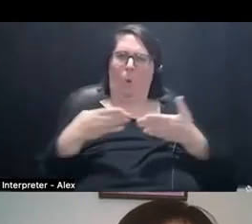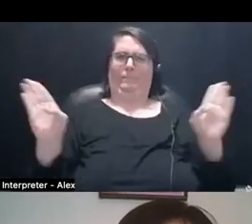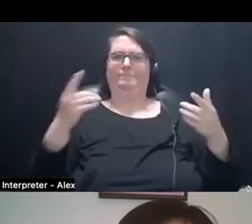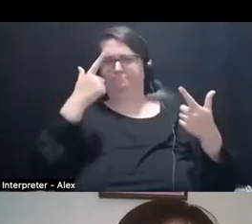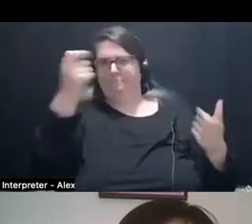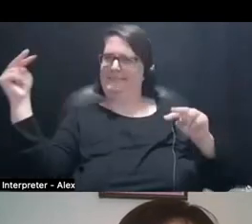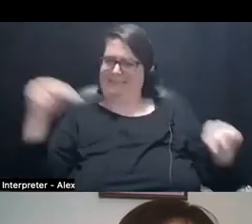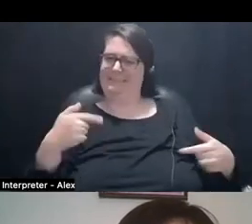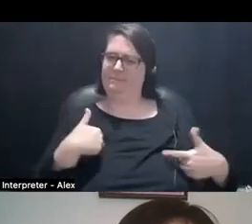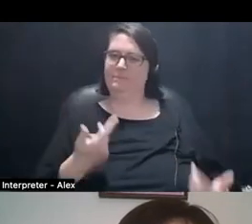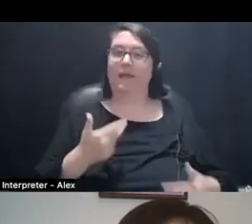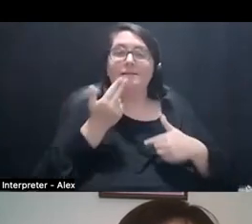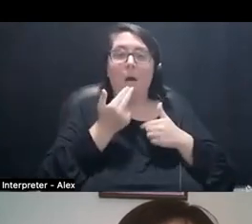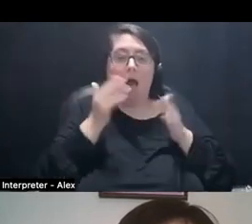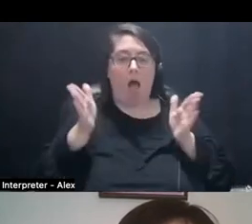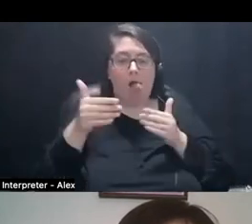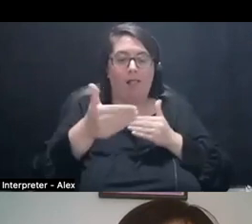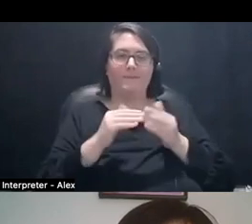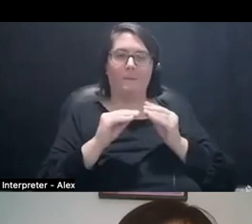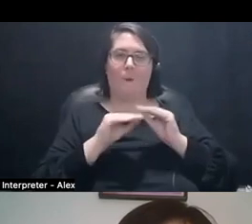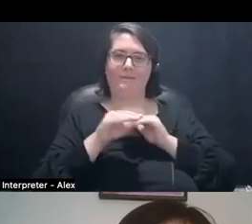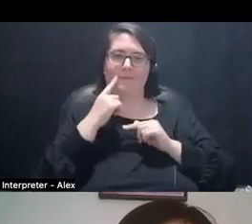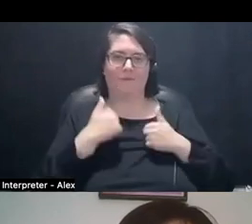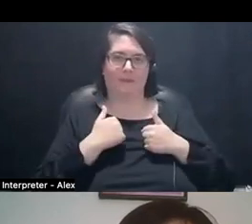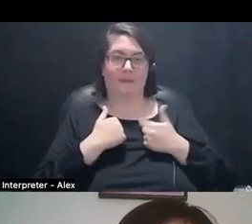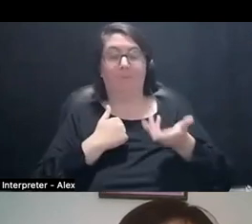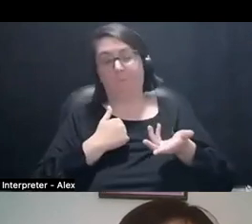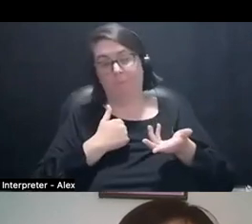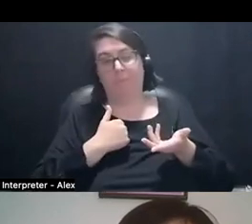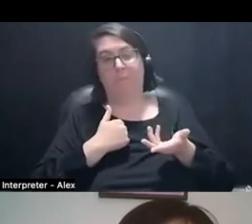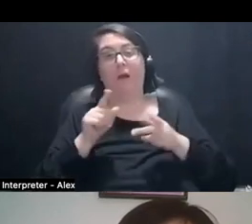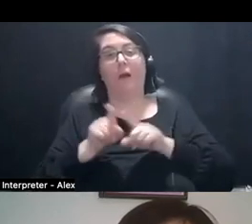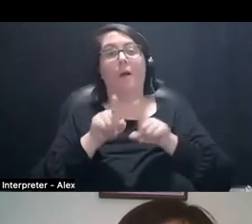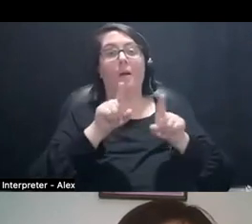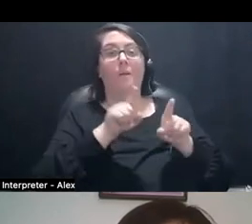at making small things because that feels more accessible to me and also if people want to hang out with them,